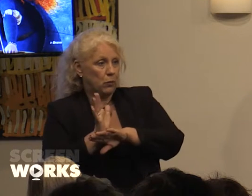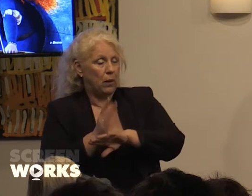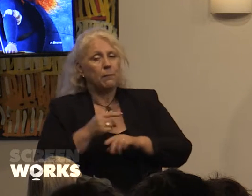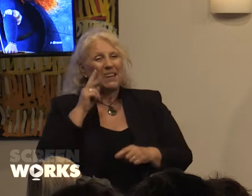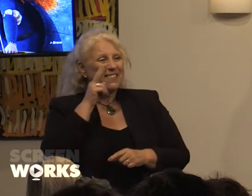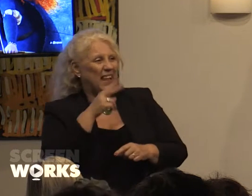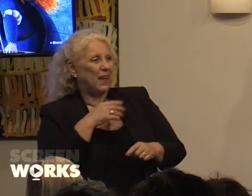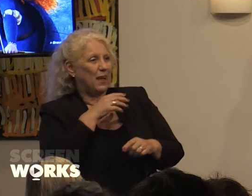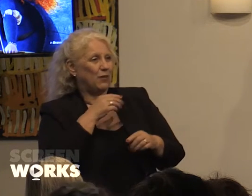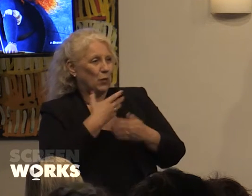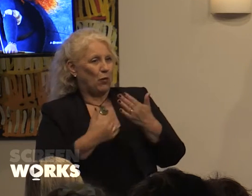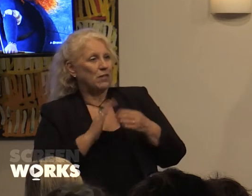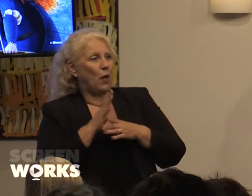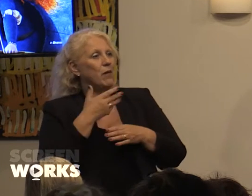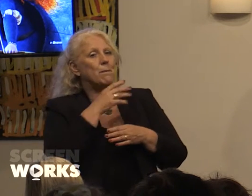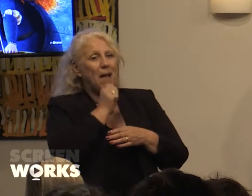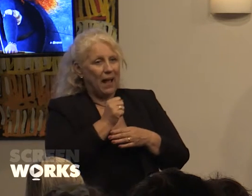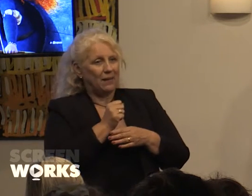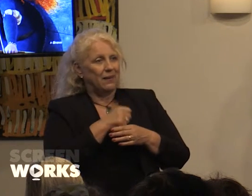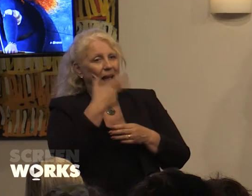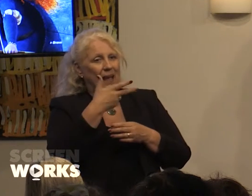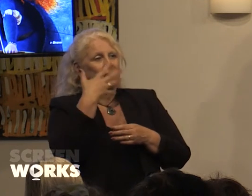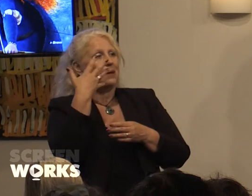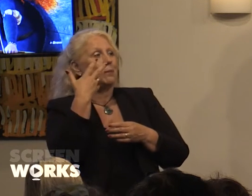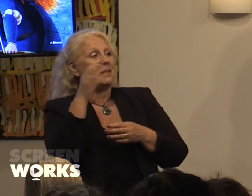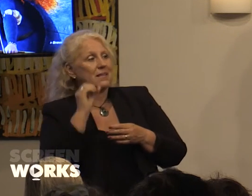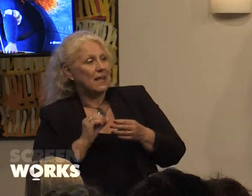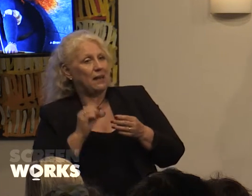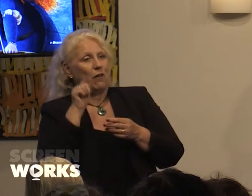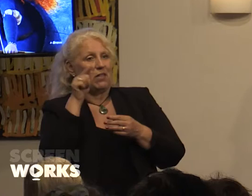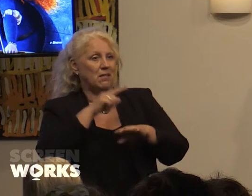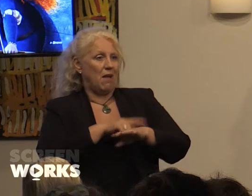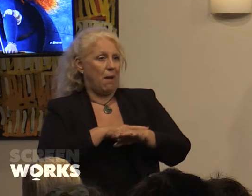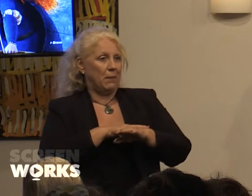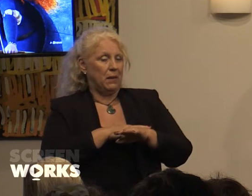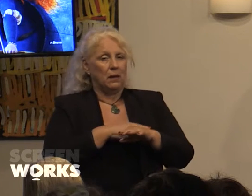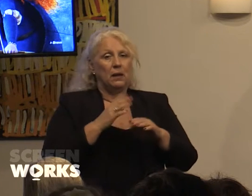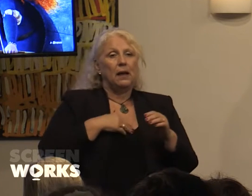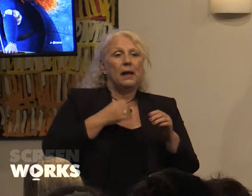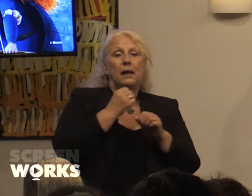85% of the time. In Gender 2016 we announced our gender